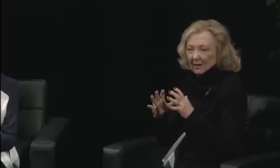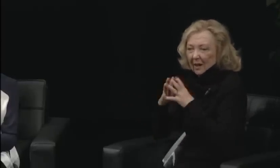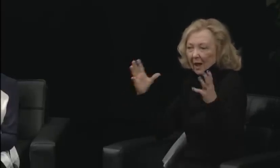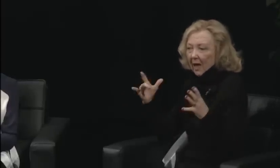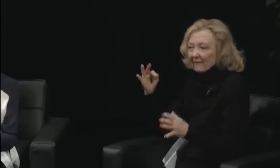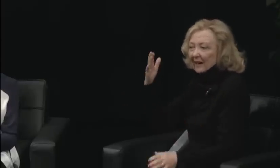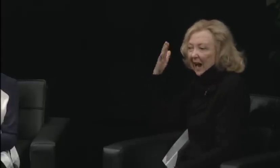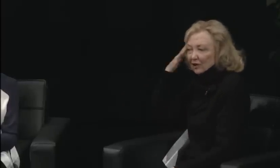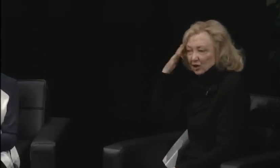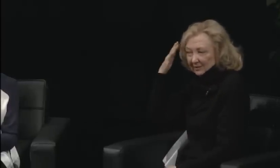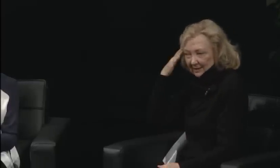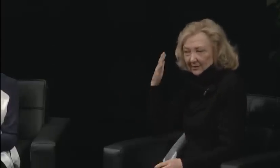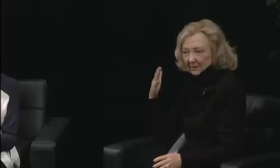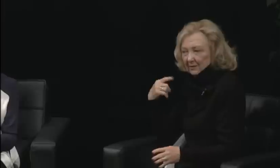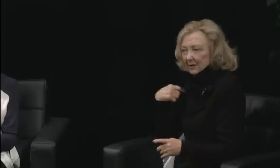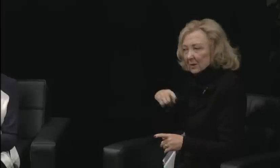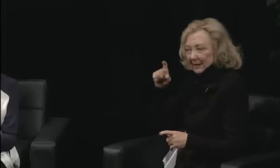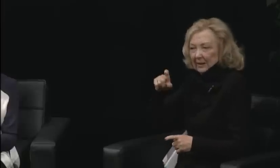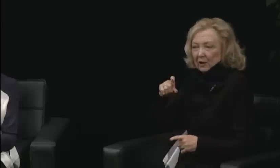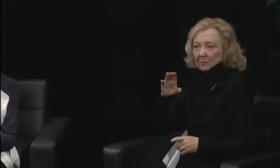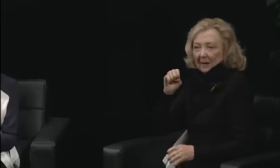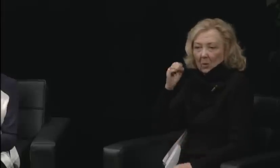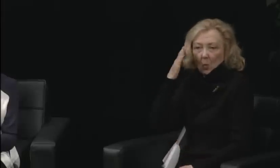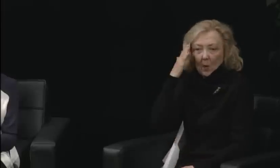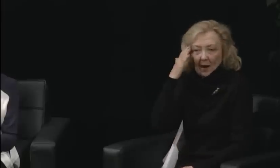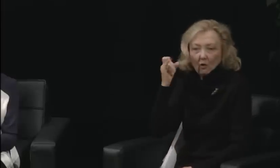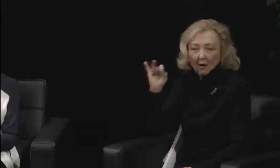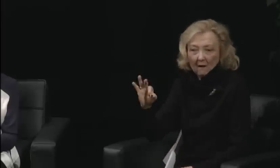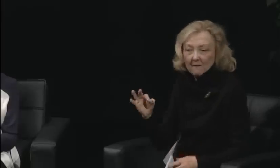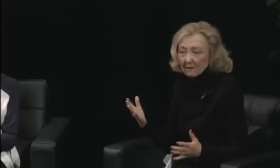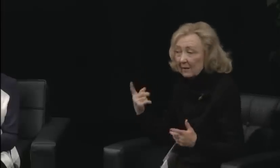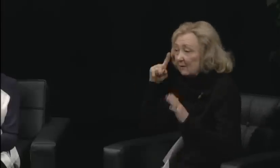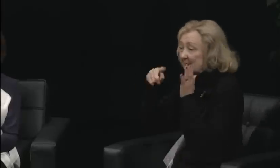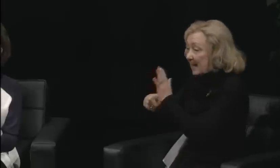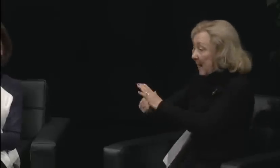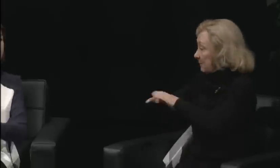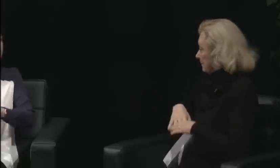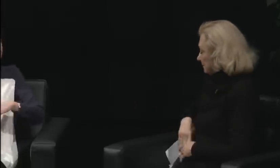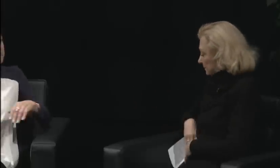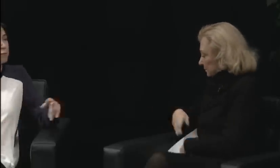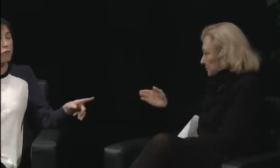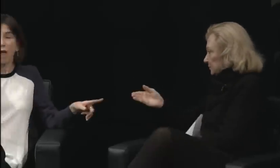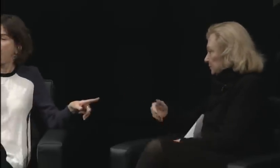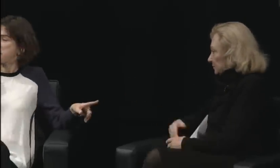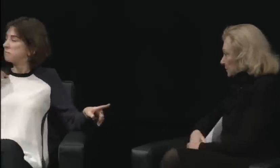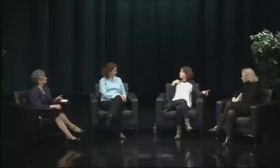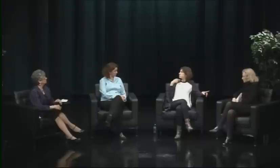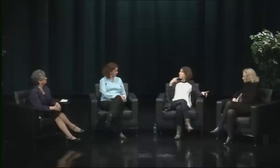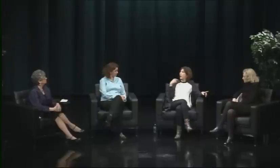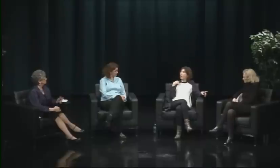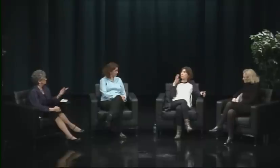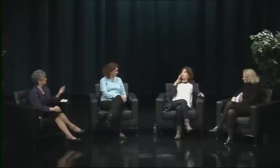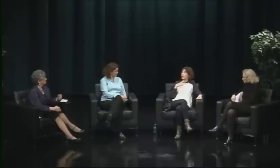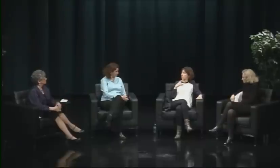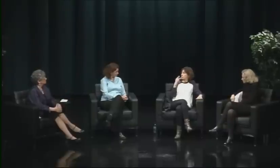close to the end of the week, we were talking about media points. I literally couldn't even get their attention in the discussions.